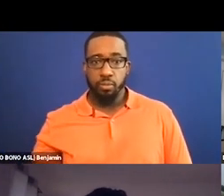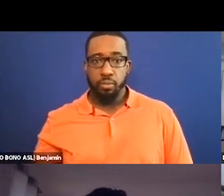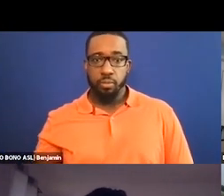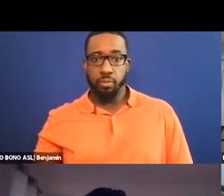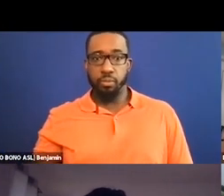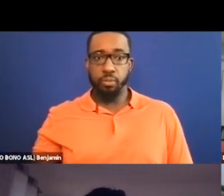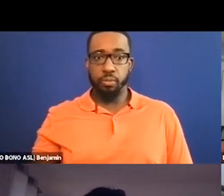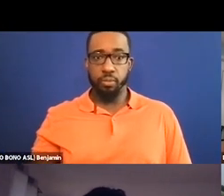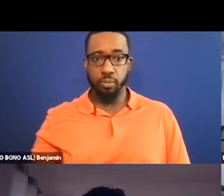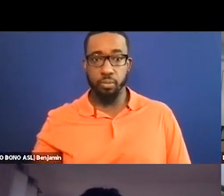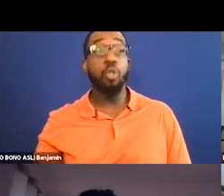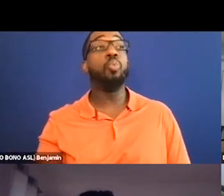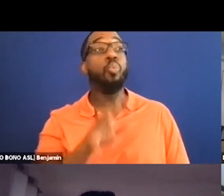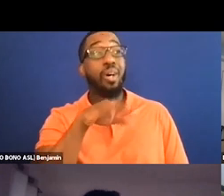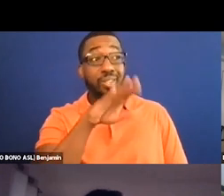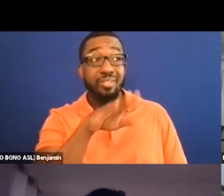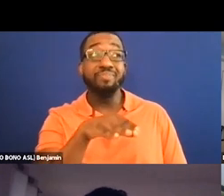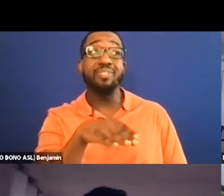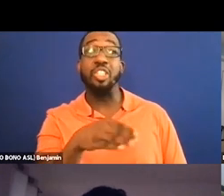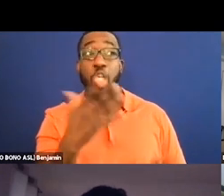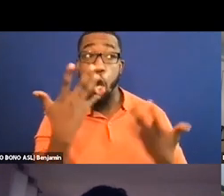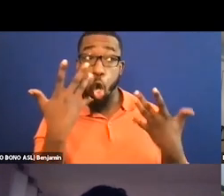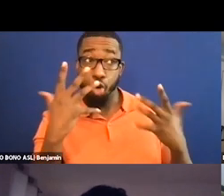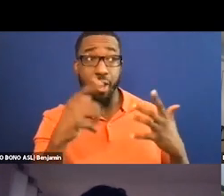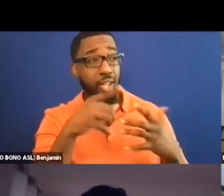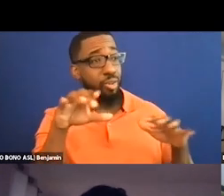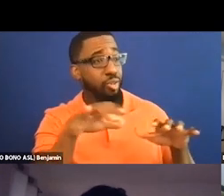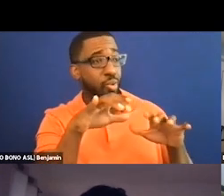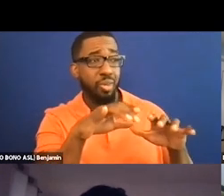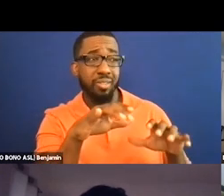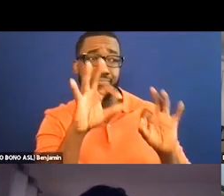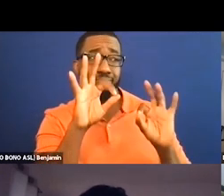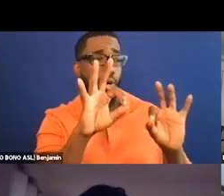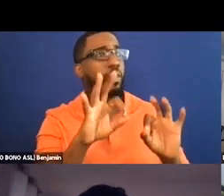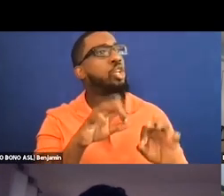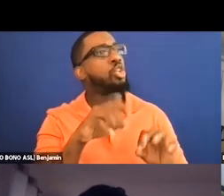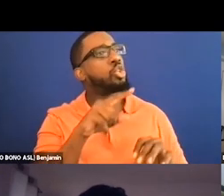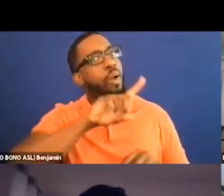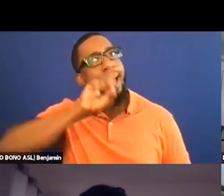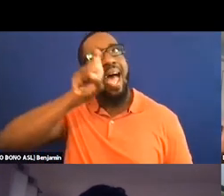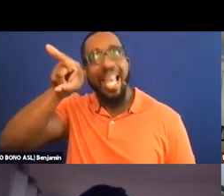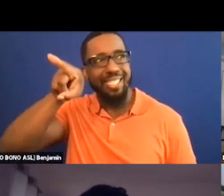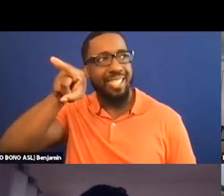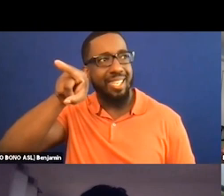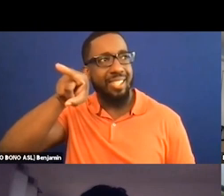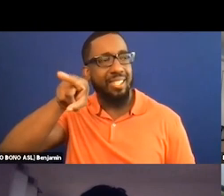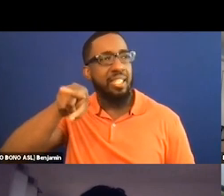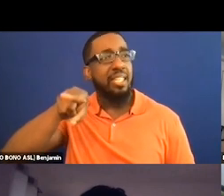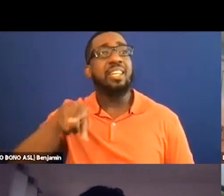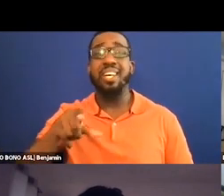You're asking for it because we often work with film makers who say they have to reach out to the film